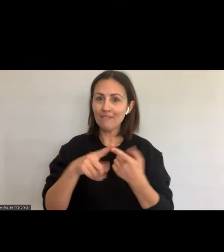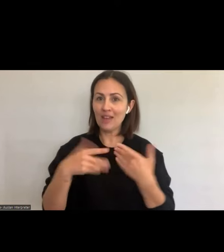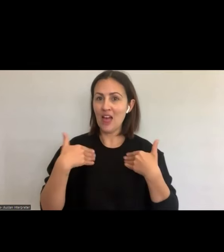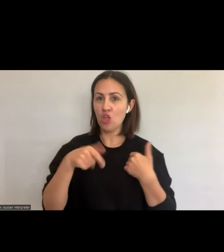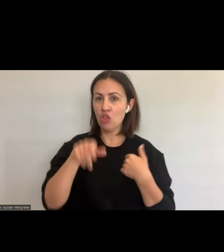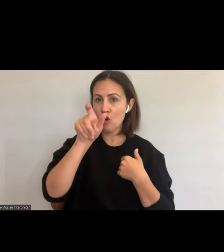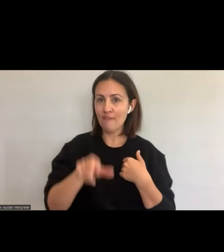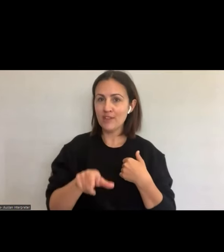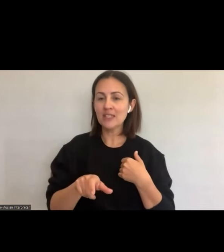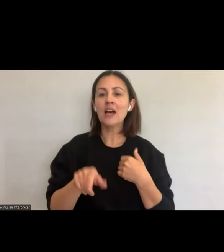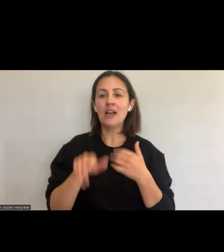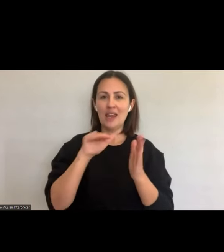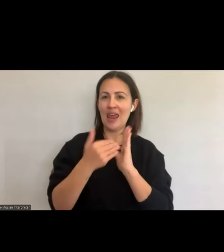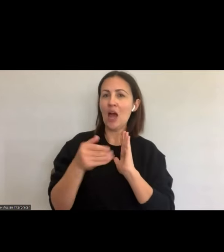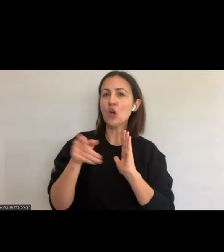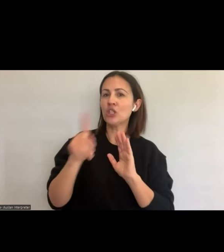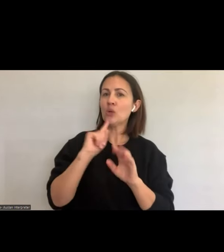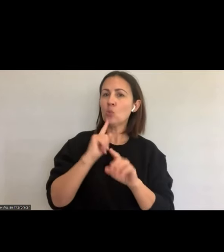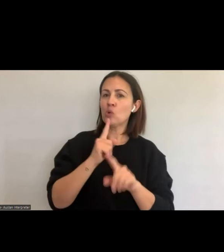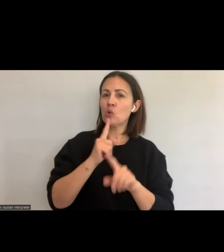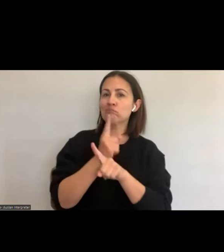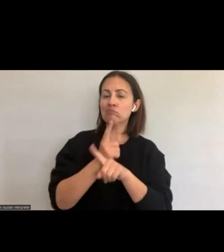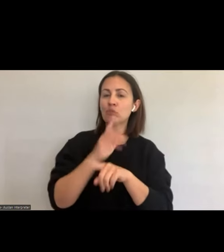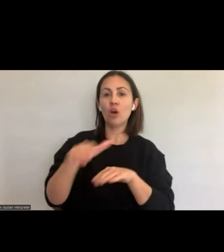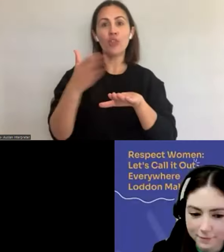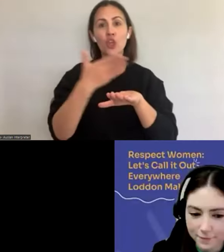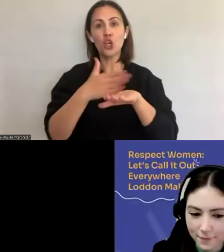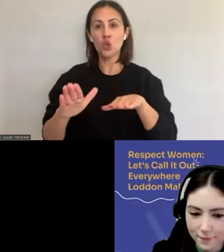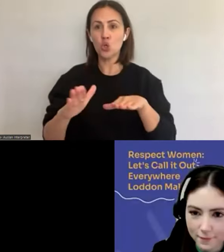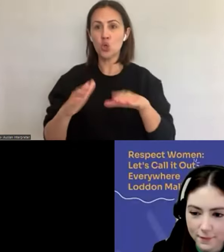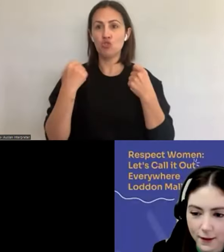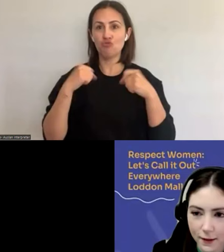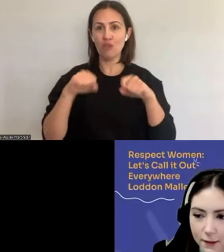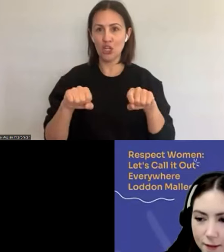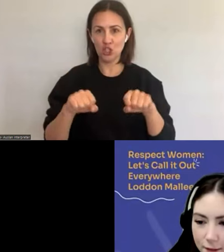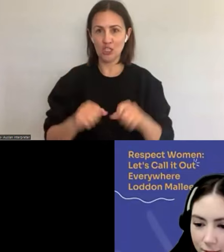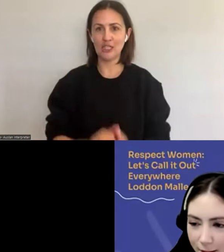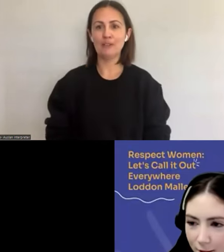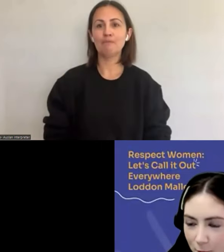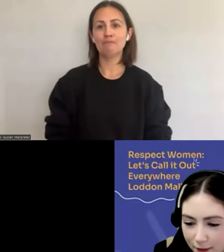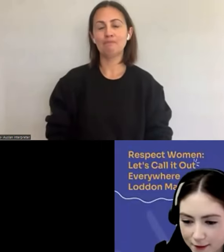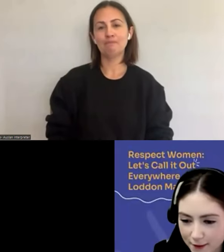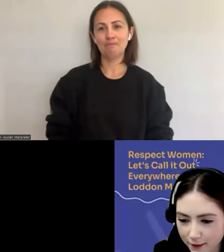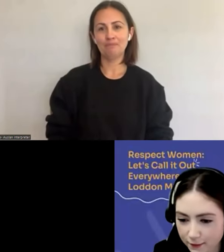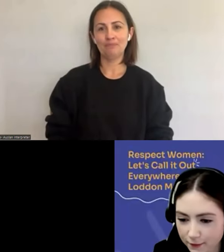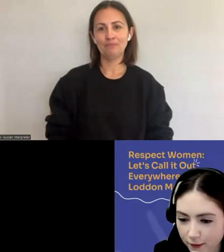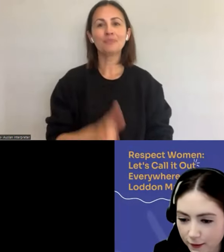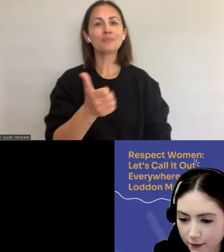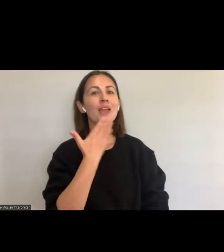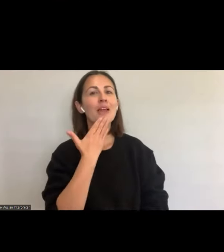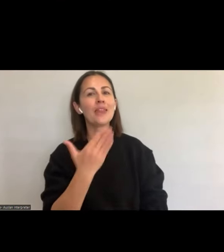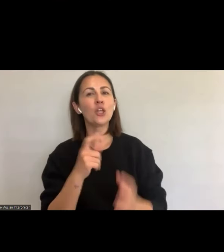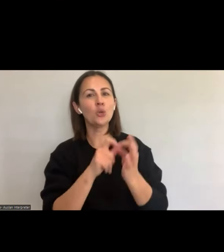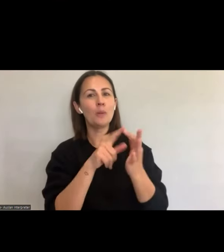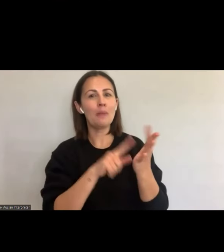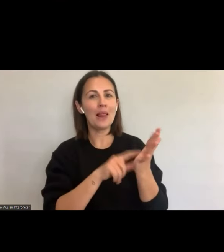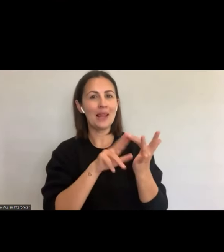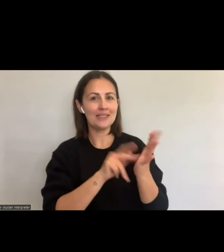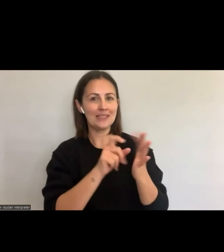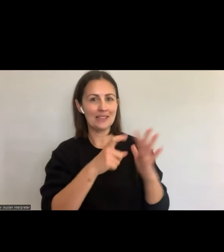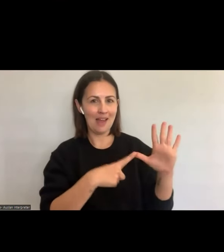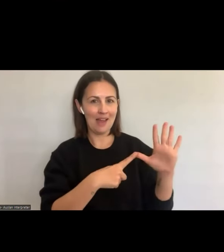our new strategy. So thanks, Kat, over to you. Thank you. Belinda. I'll just share my screen.